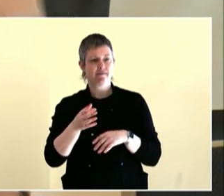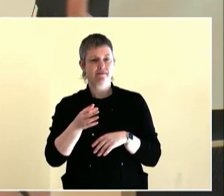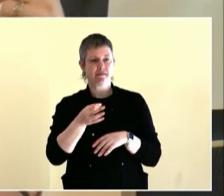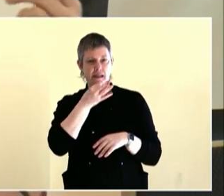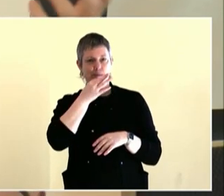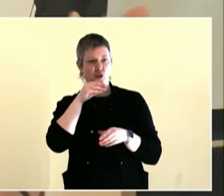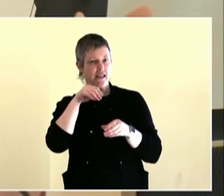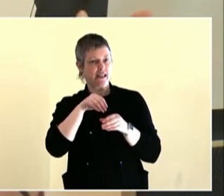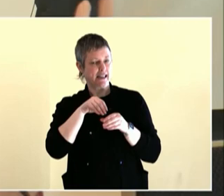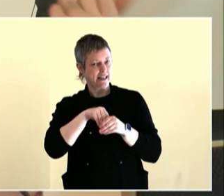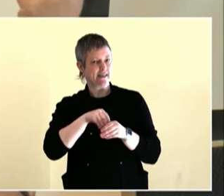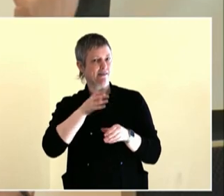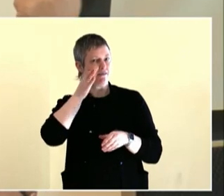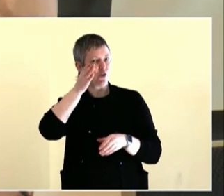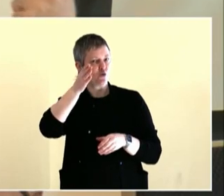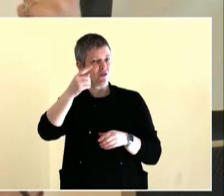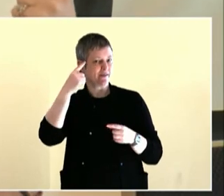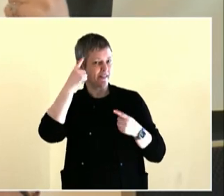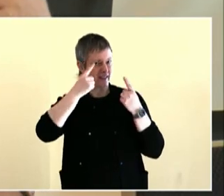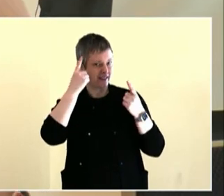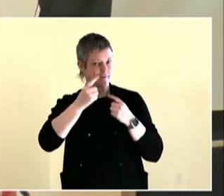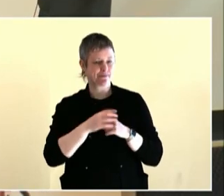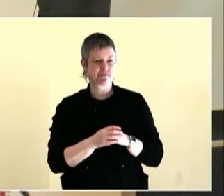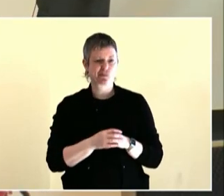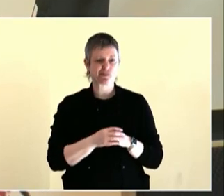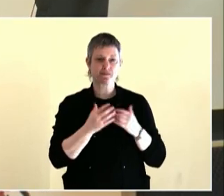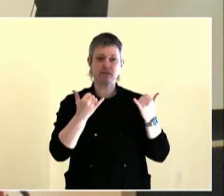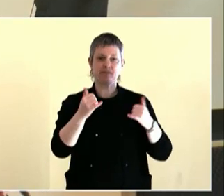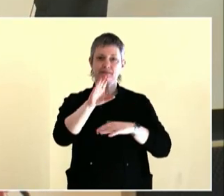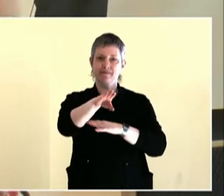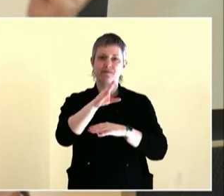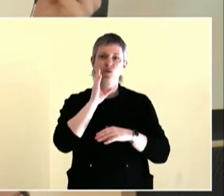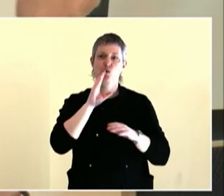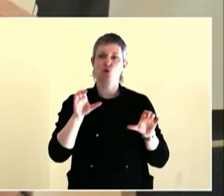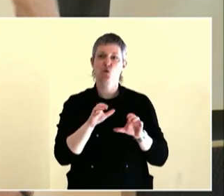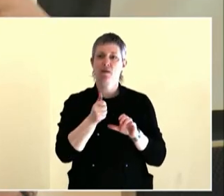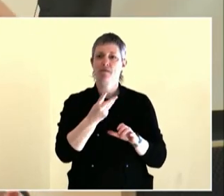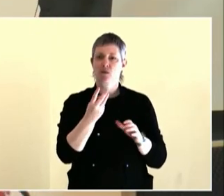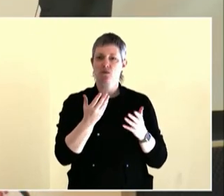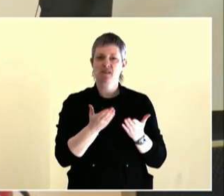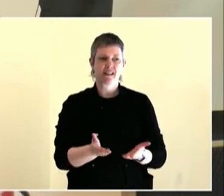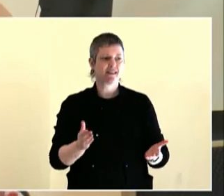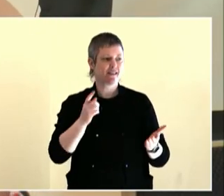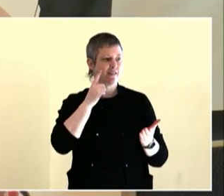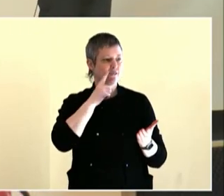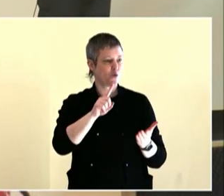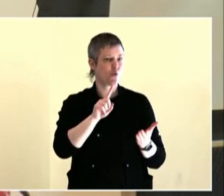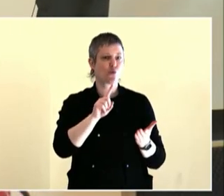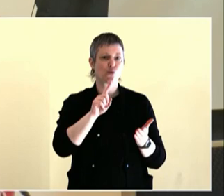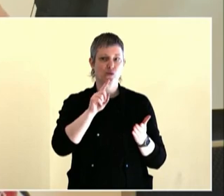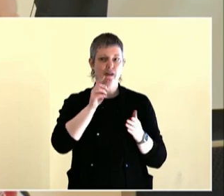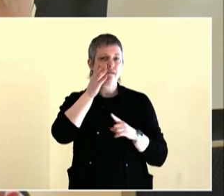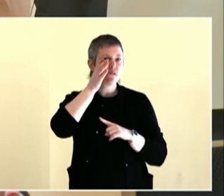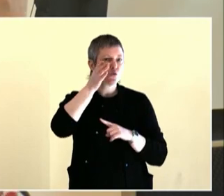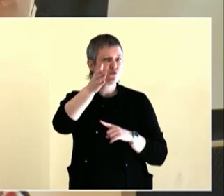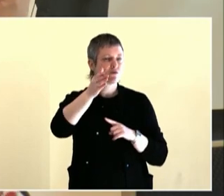process of a really prideful, fun thing. It was fun, right? And so I feel like we need to bring the fun back into it.